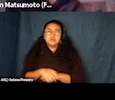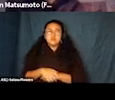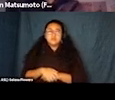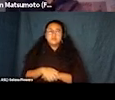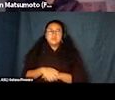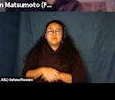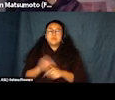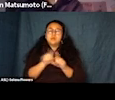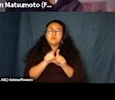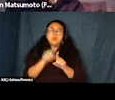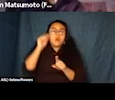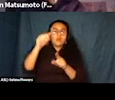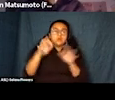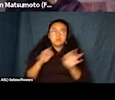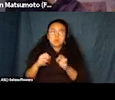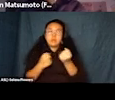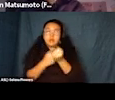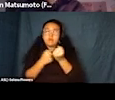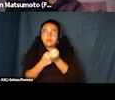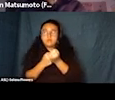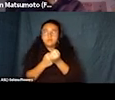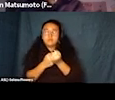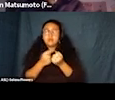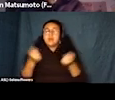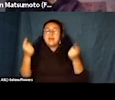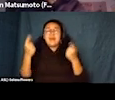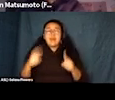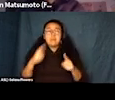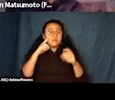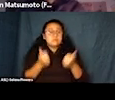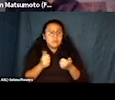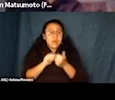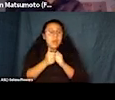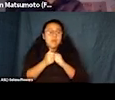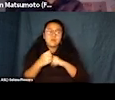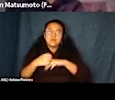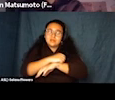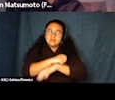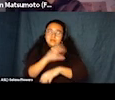his sight as a result of cancer. Disturbed by the lack of accessibility, he helped